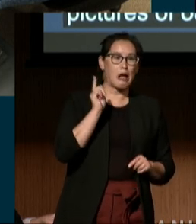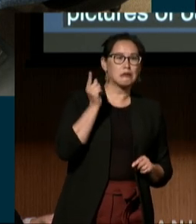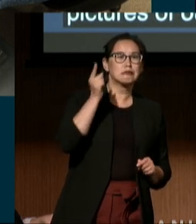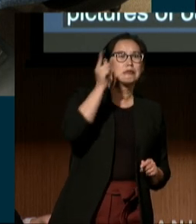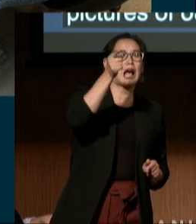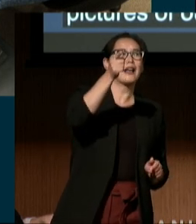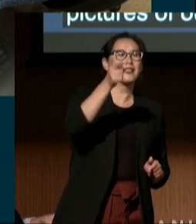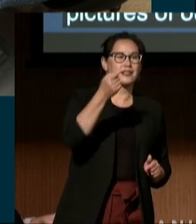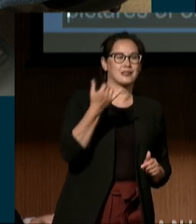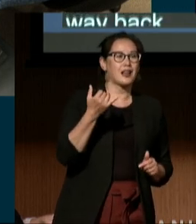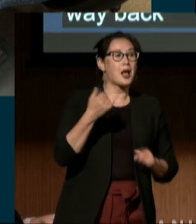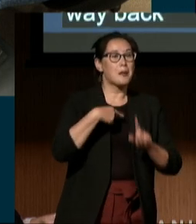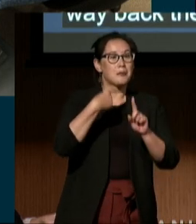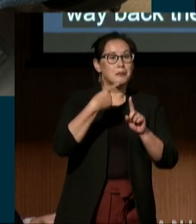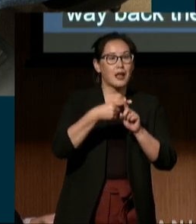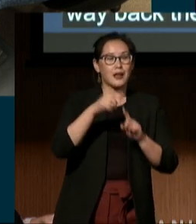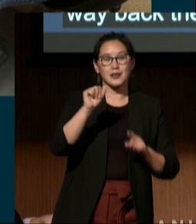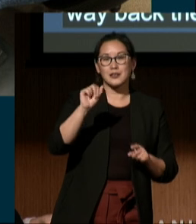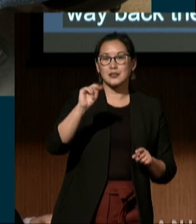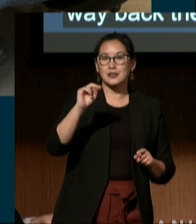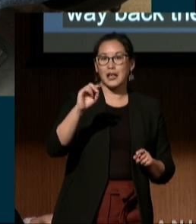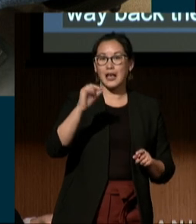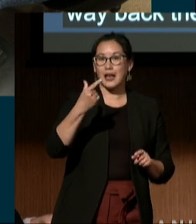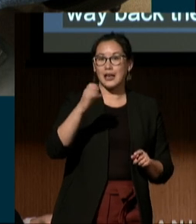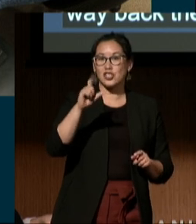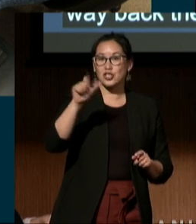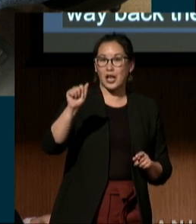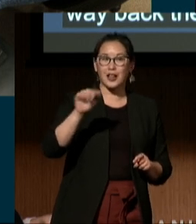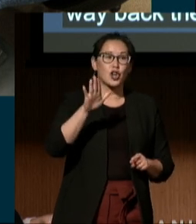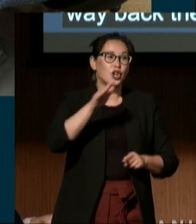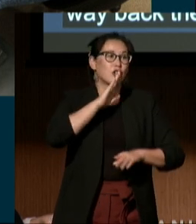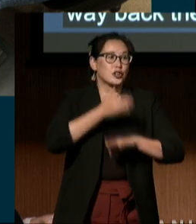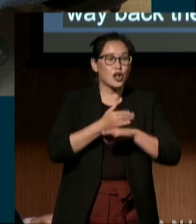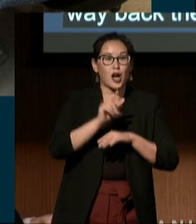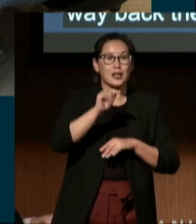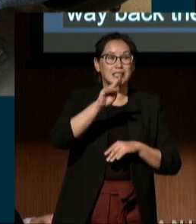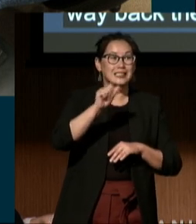and Angela with her daughter, Tina. Hi, Tina!